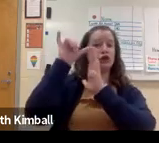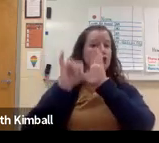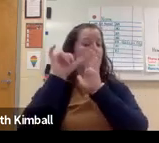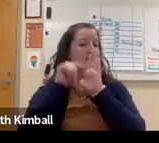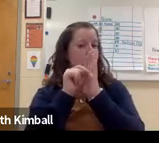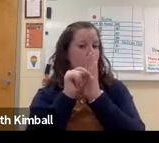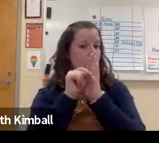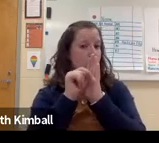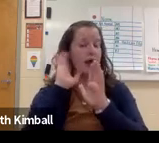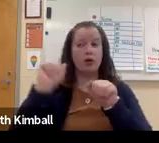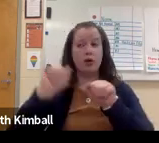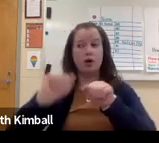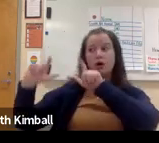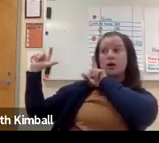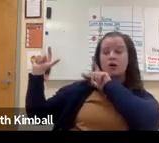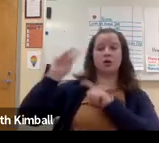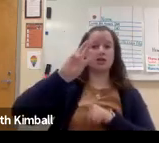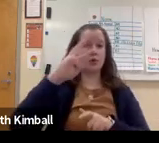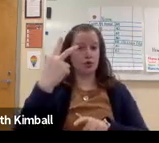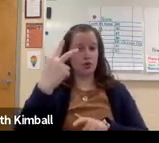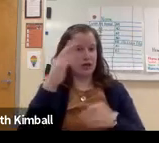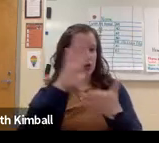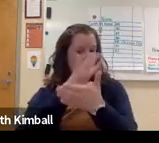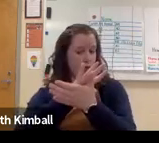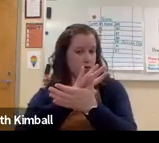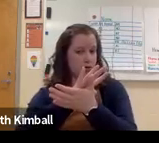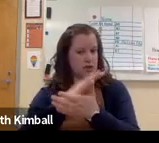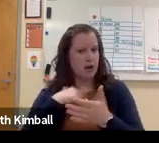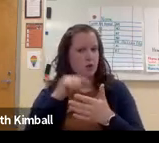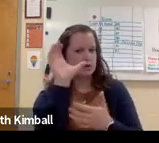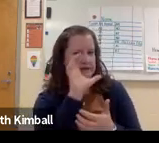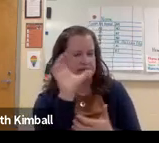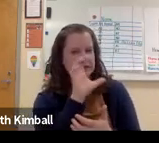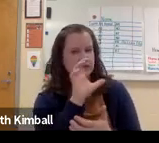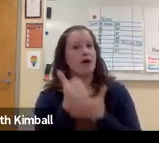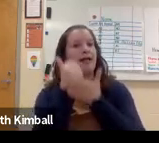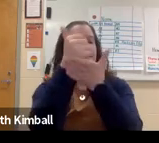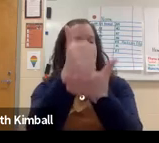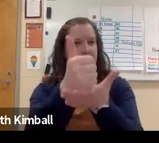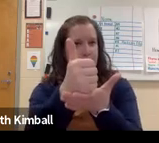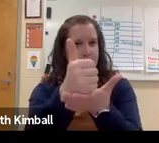if I don't know the answer, I teach them how to find the answer on YouTube or W3.